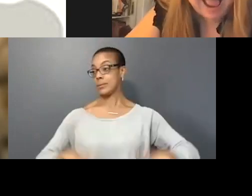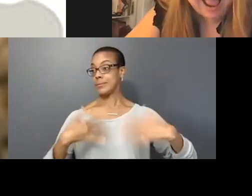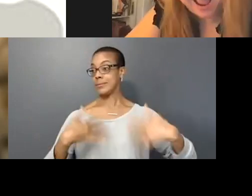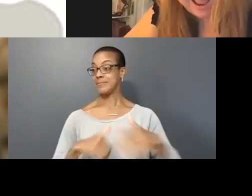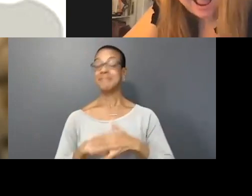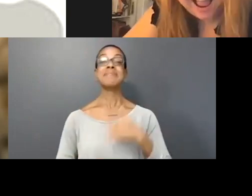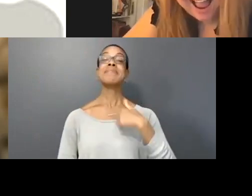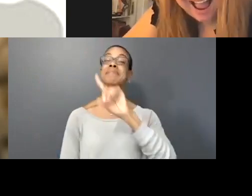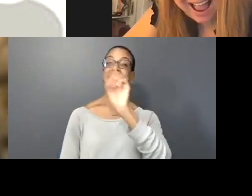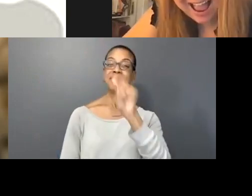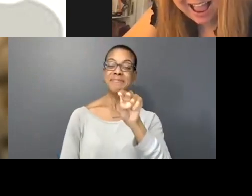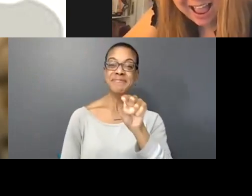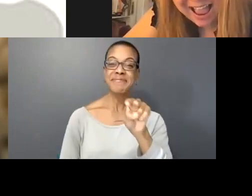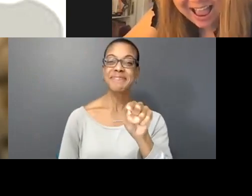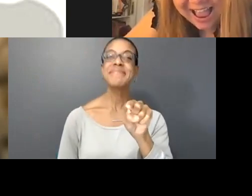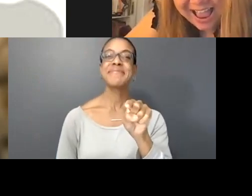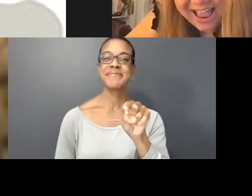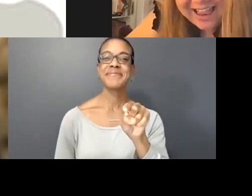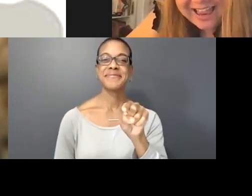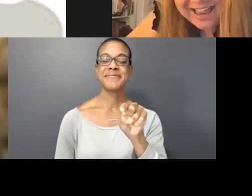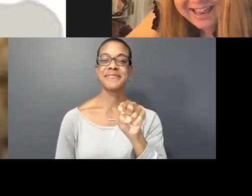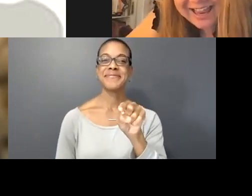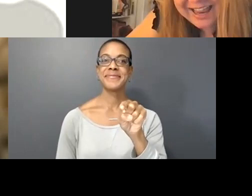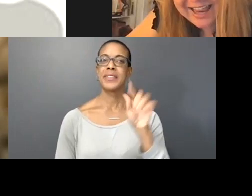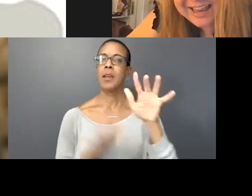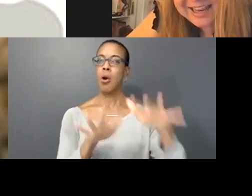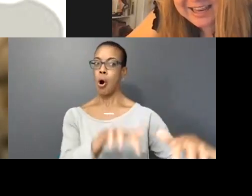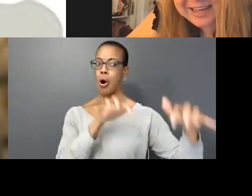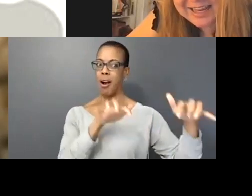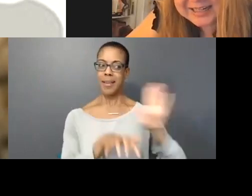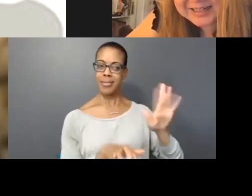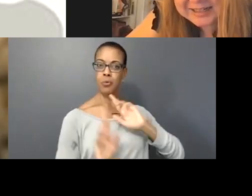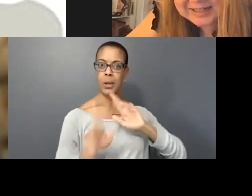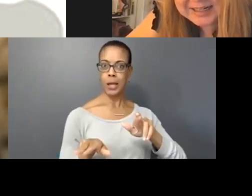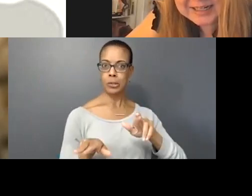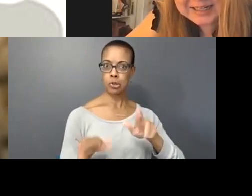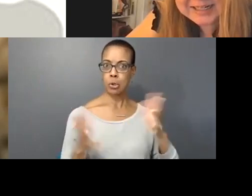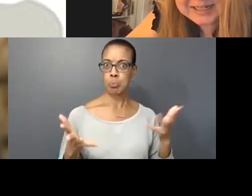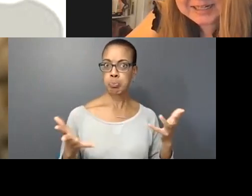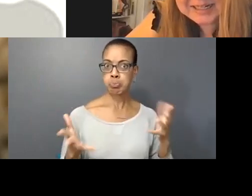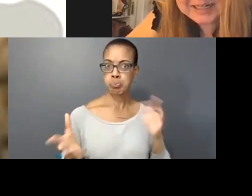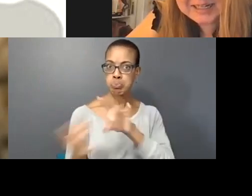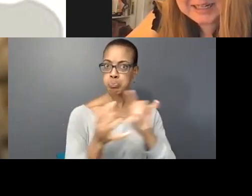question is: how are audiences reacting to this because I know when I'm trying to